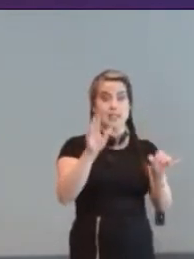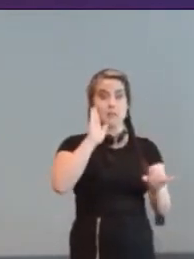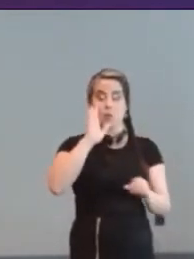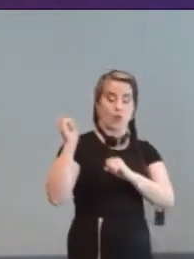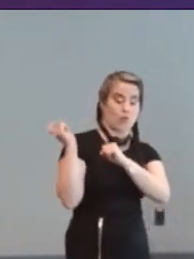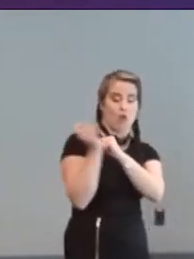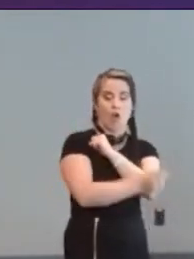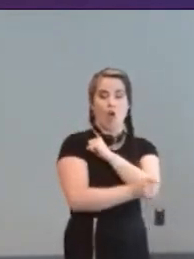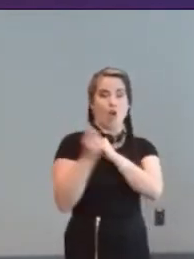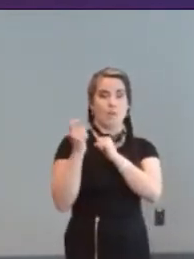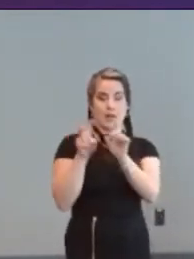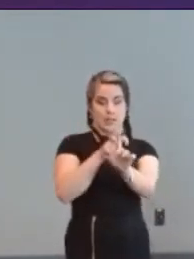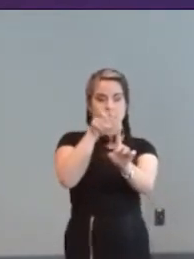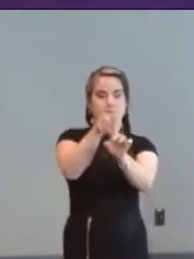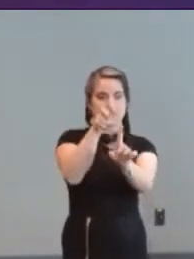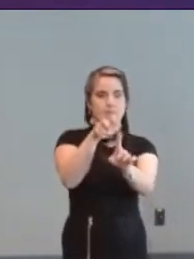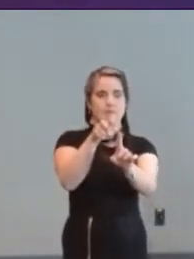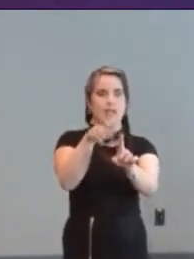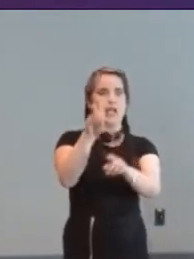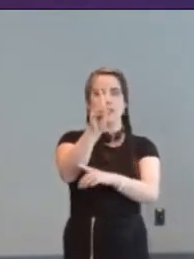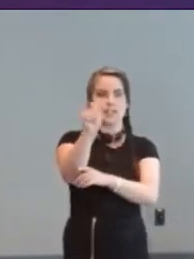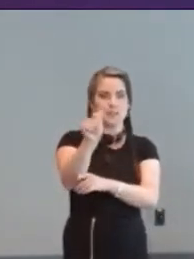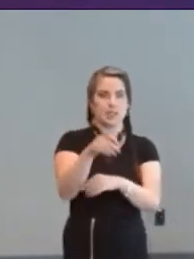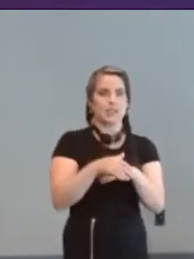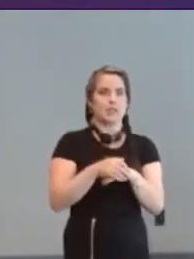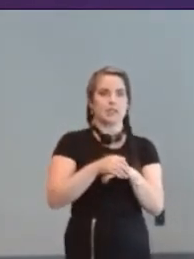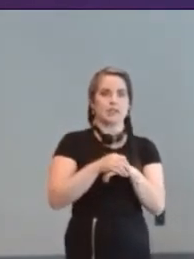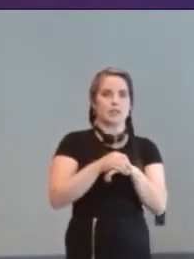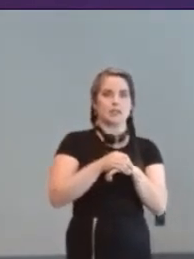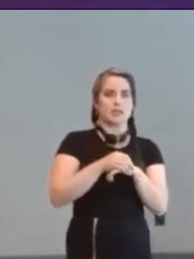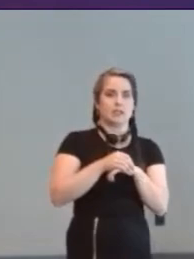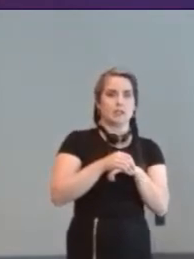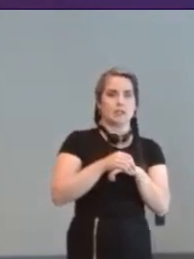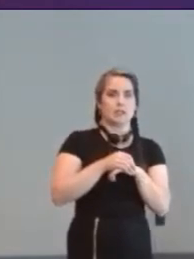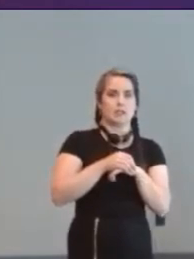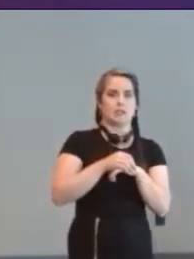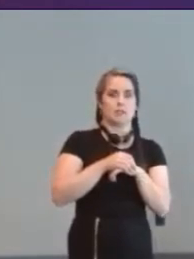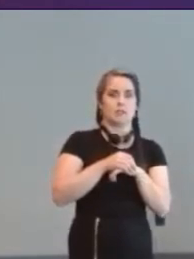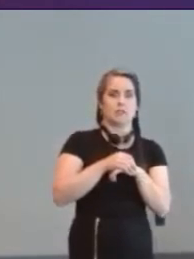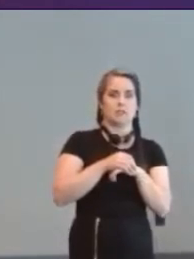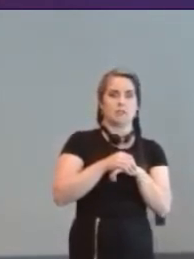detect the type of disability maybe like using classifiers and machine learning and